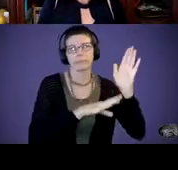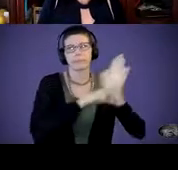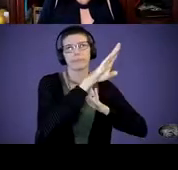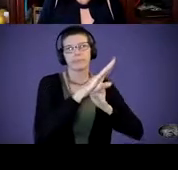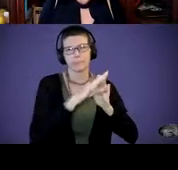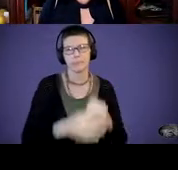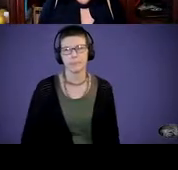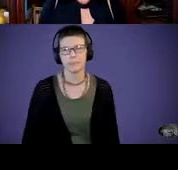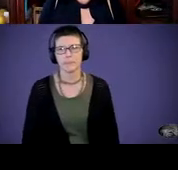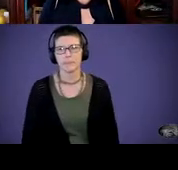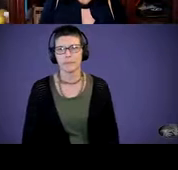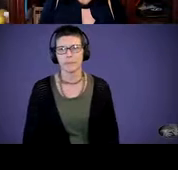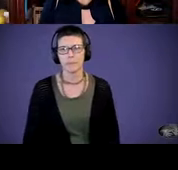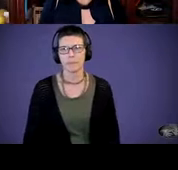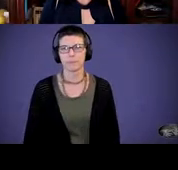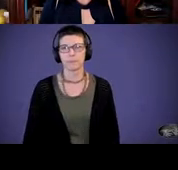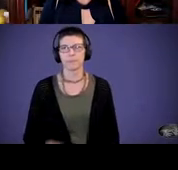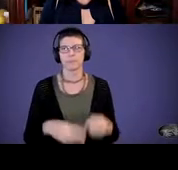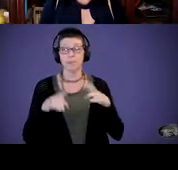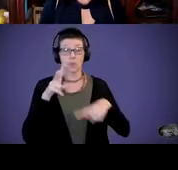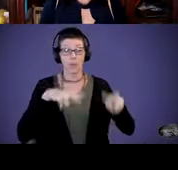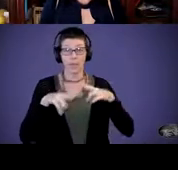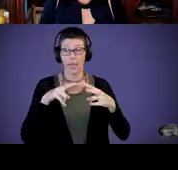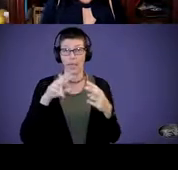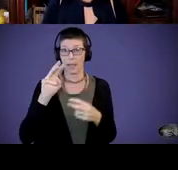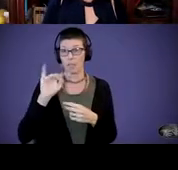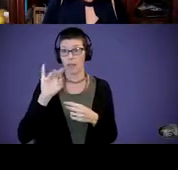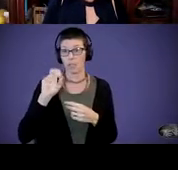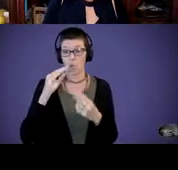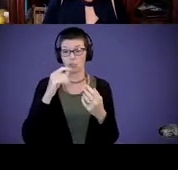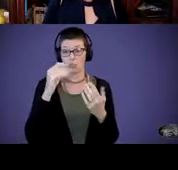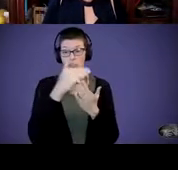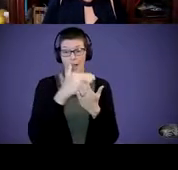Looking at these milestone checklists can help the early intervention providers you're working with,